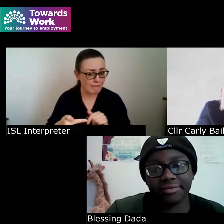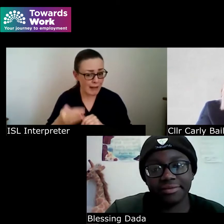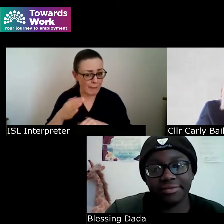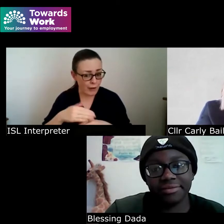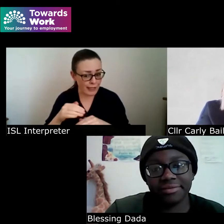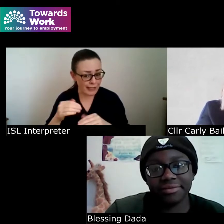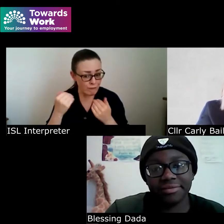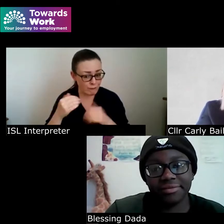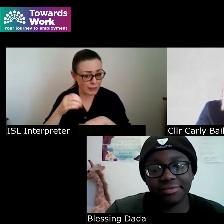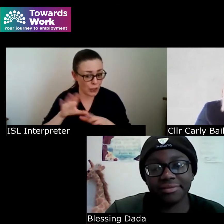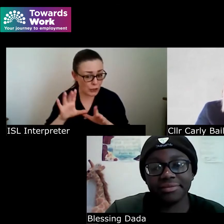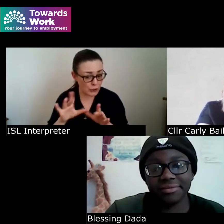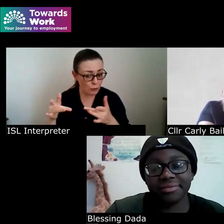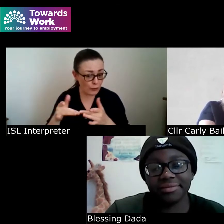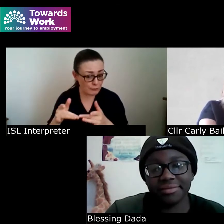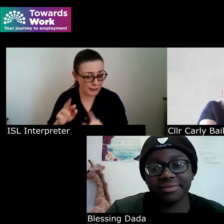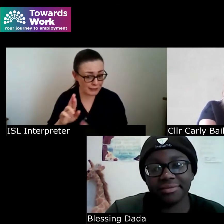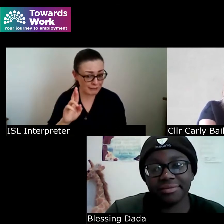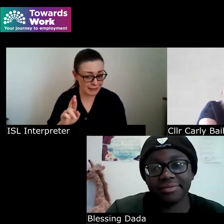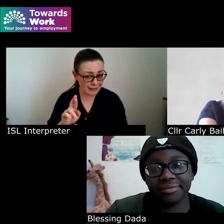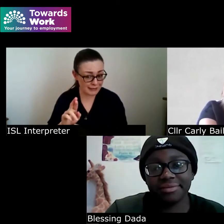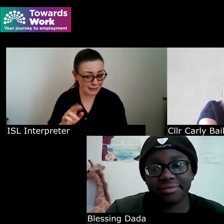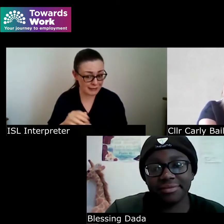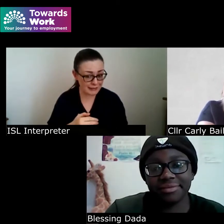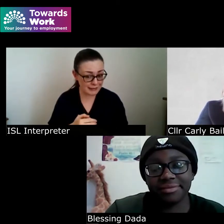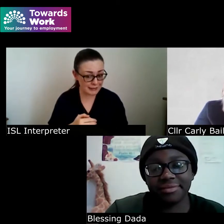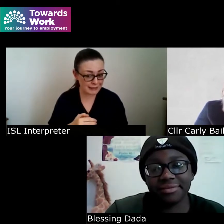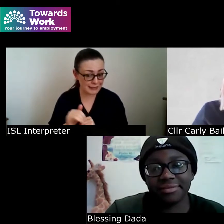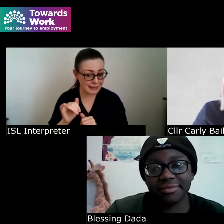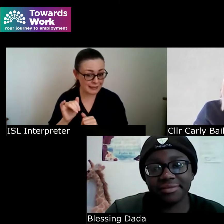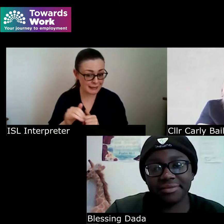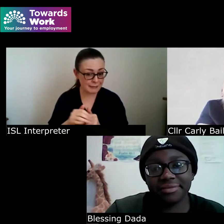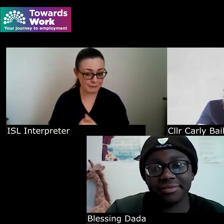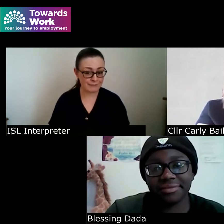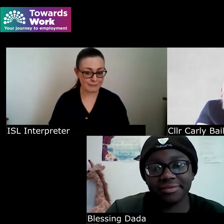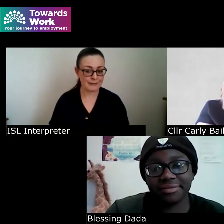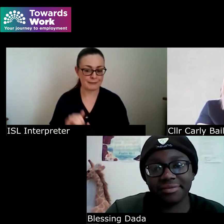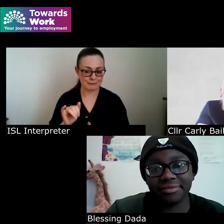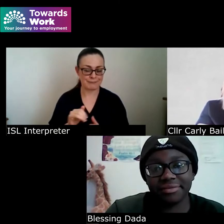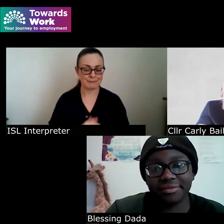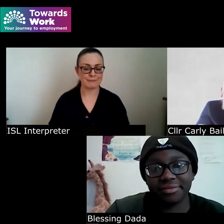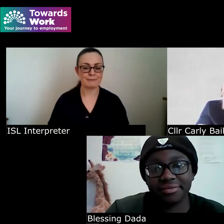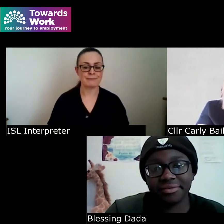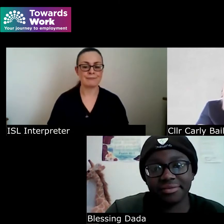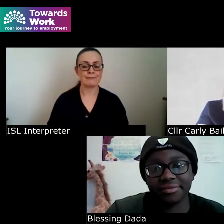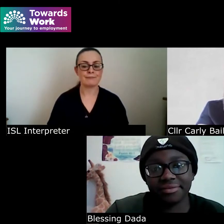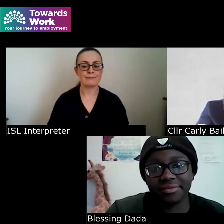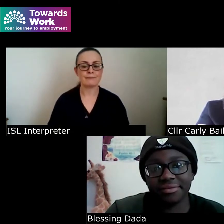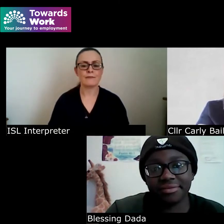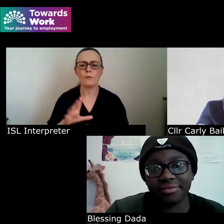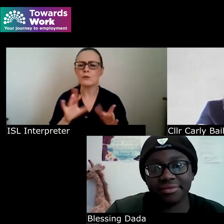on your website on my writing thinking yeah they will yeah can you call out the website and would